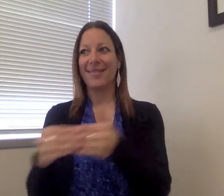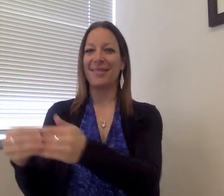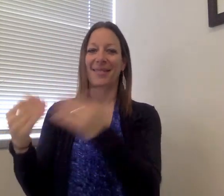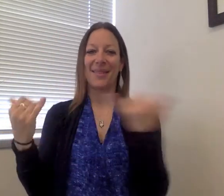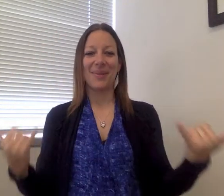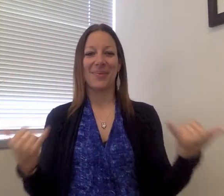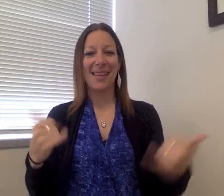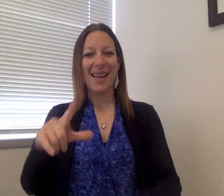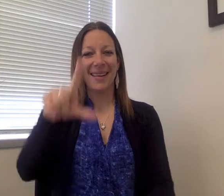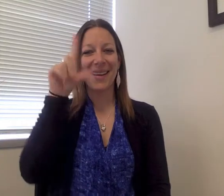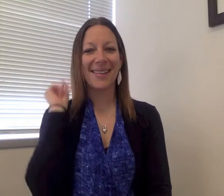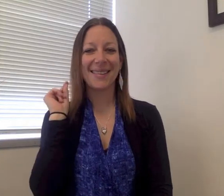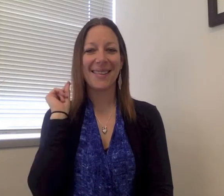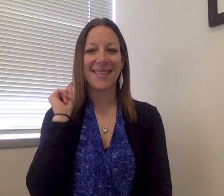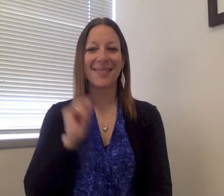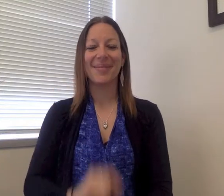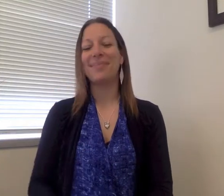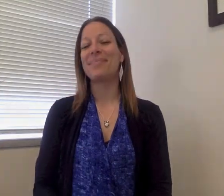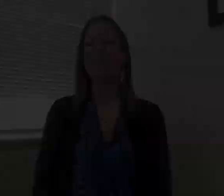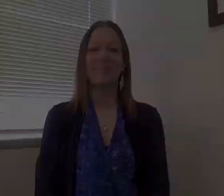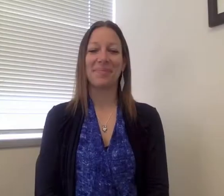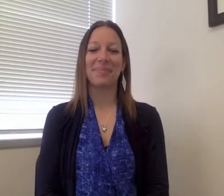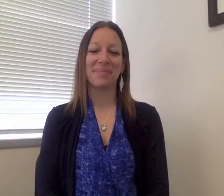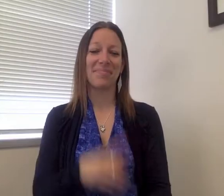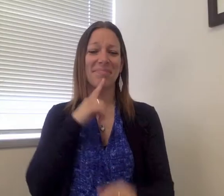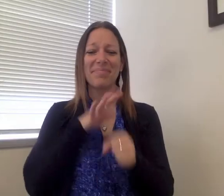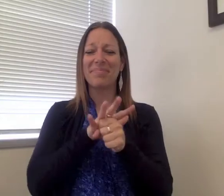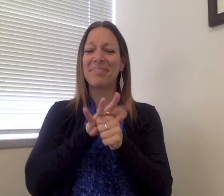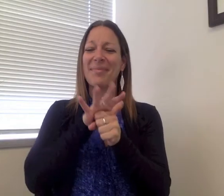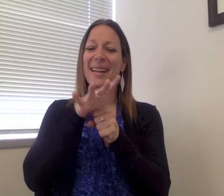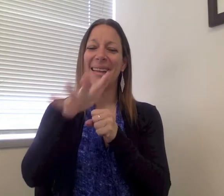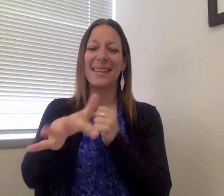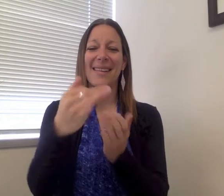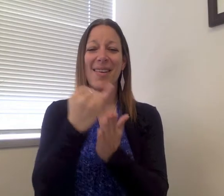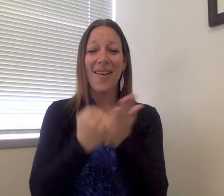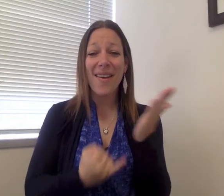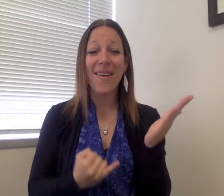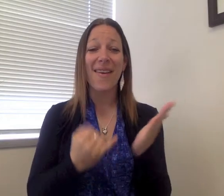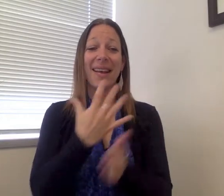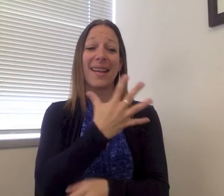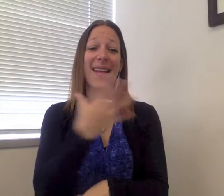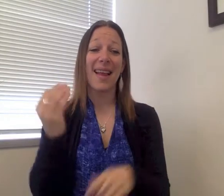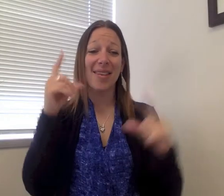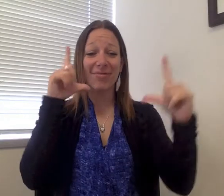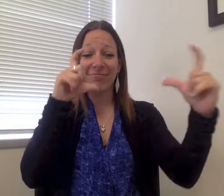University's Charter. The exhibit includes art and photographs of the past, present,